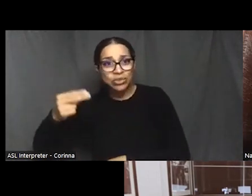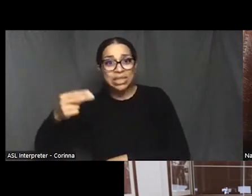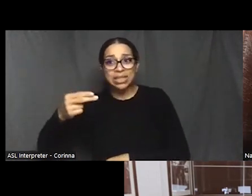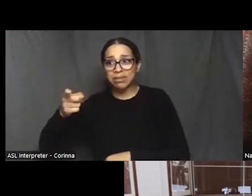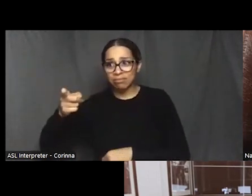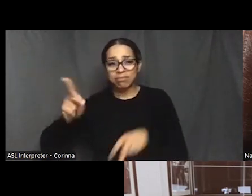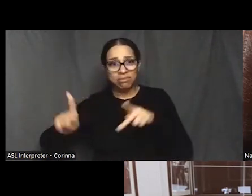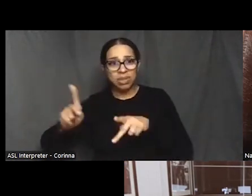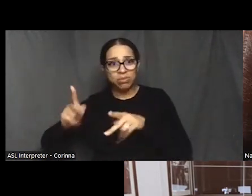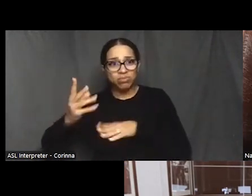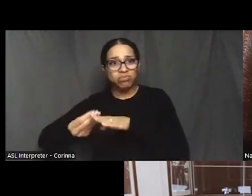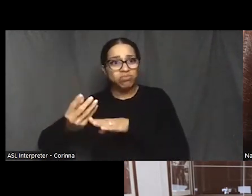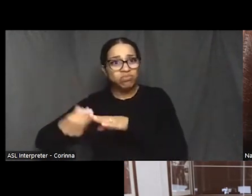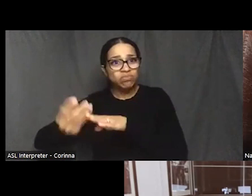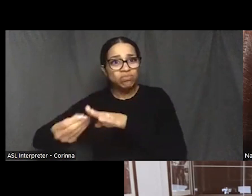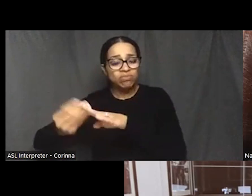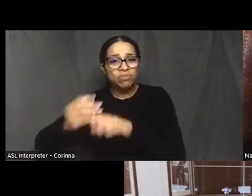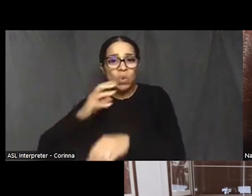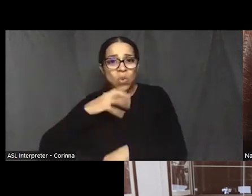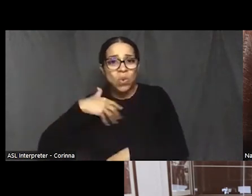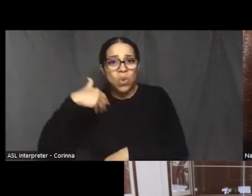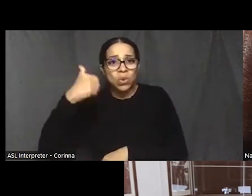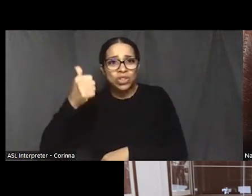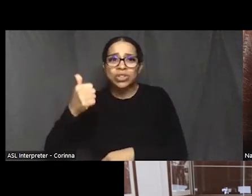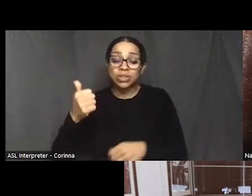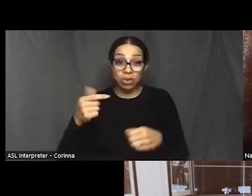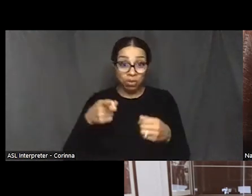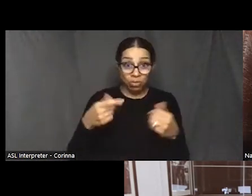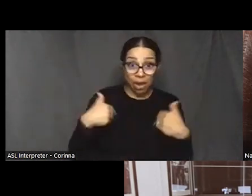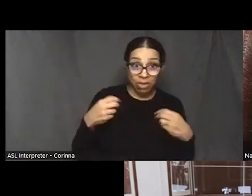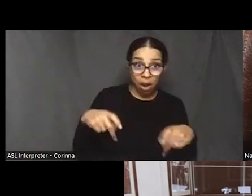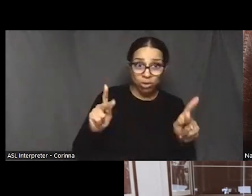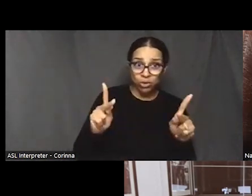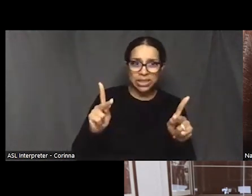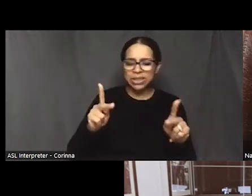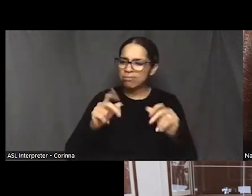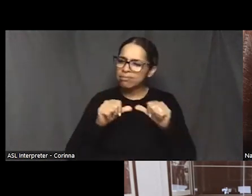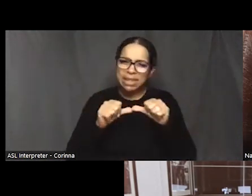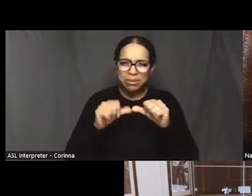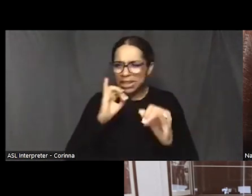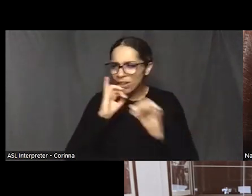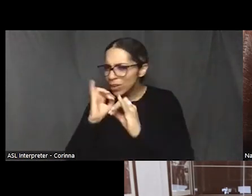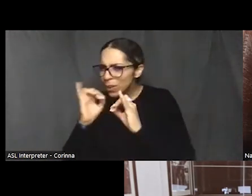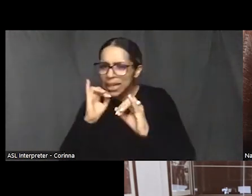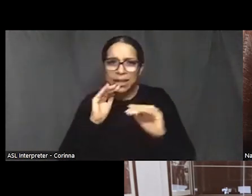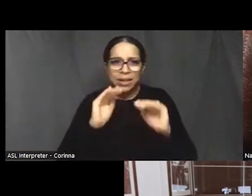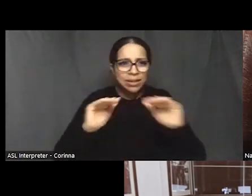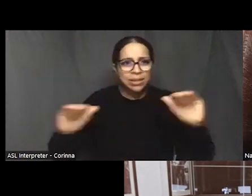tell those stories and keep doing what you're doing. And I am ultimately grateful for you to be a part of this program